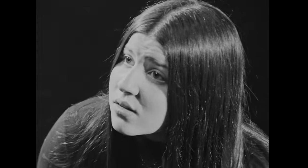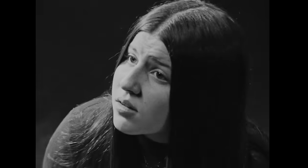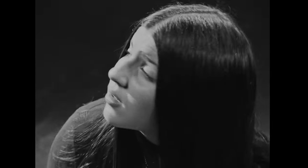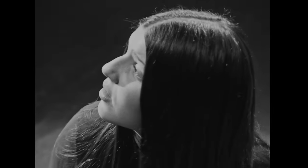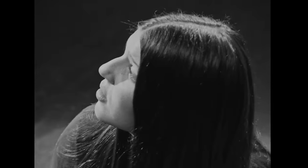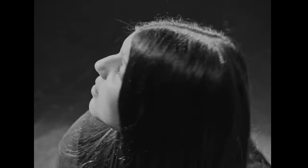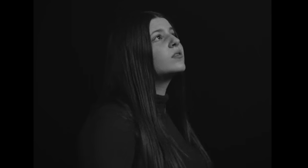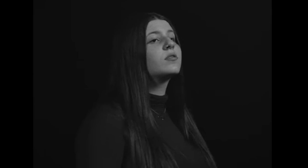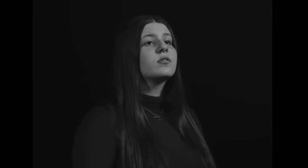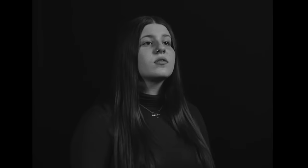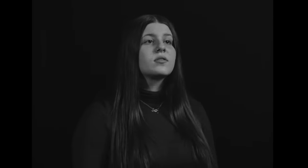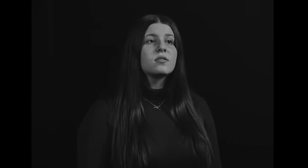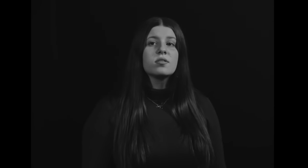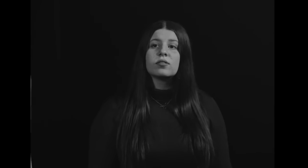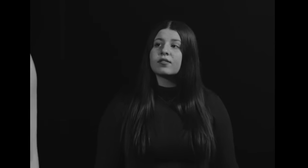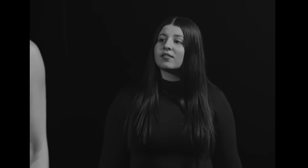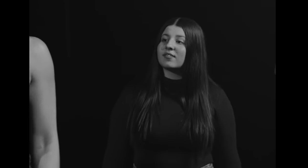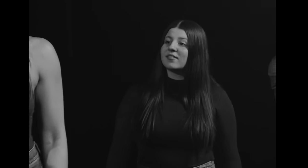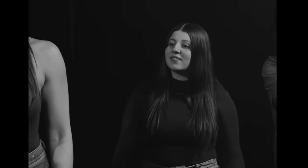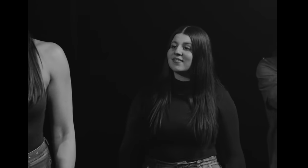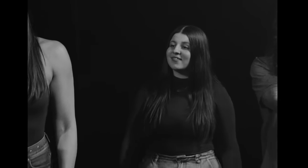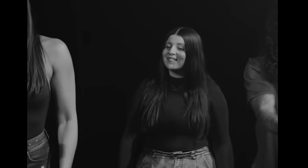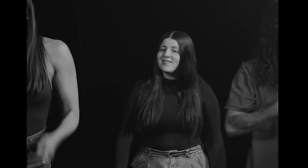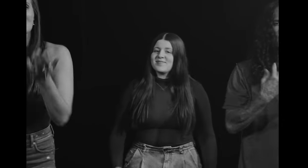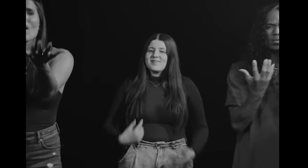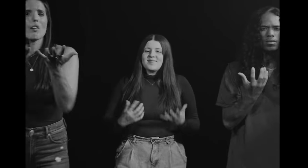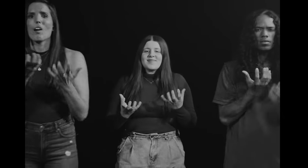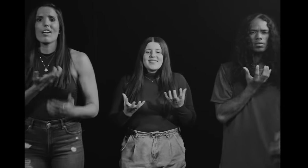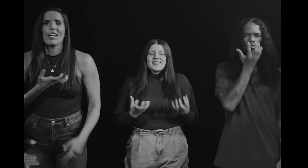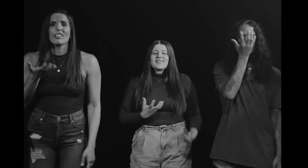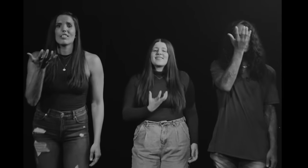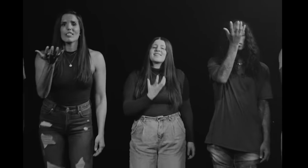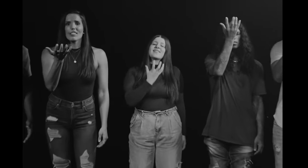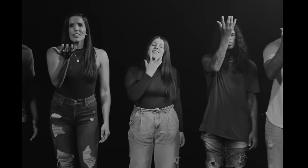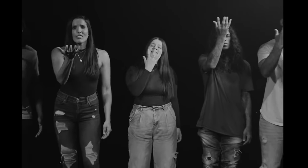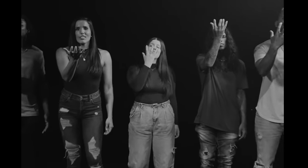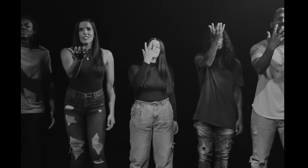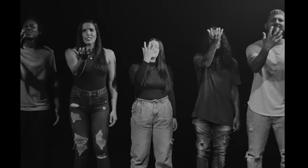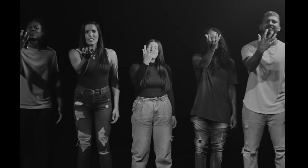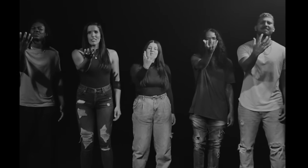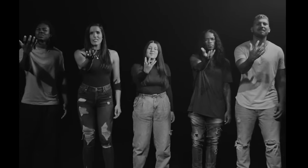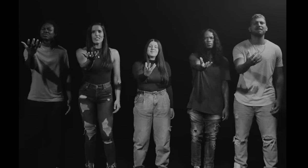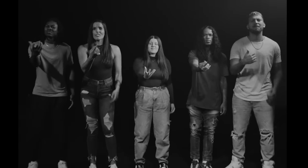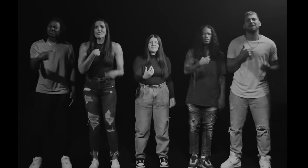I WANT TO HAVE IT ALL I WANT TO HAVE IT ALL (I WANT TO HAVE IT ALL)